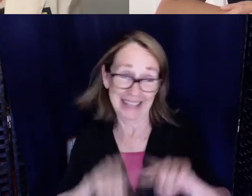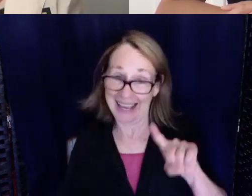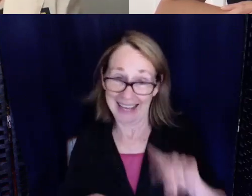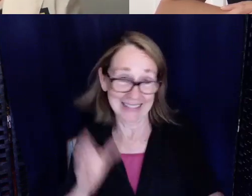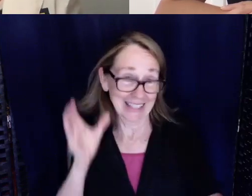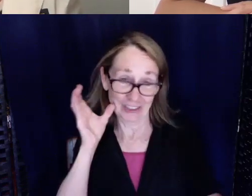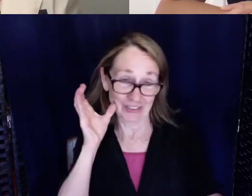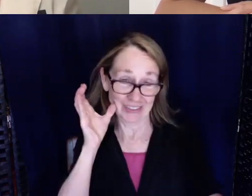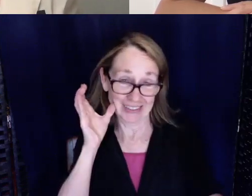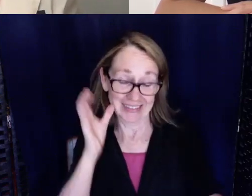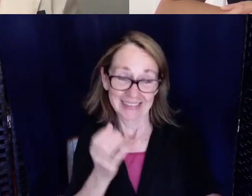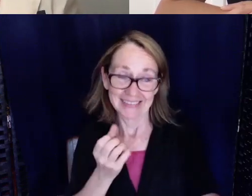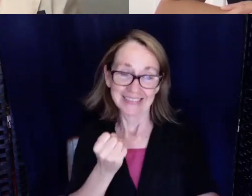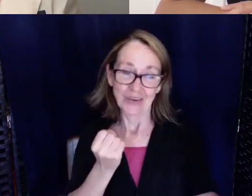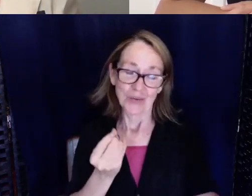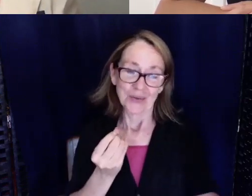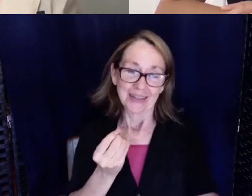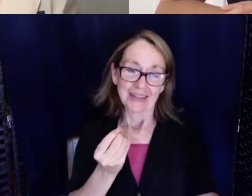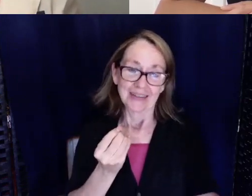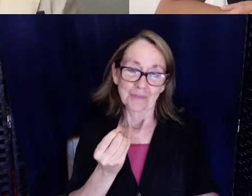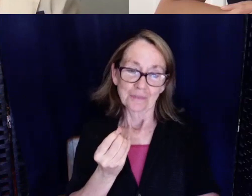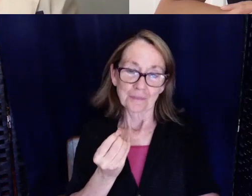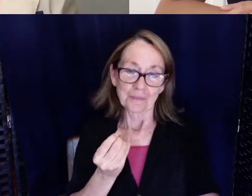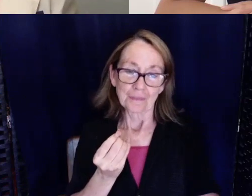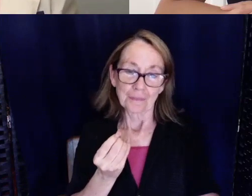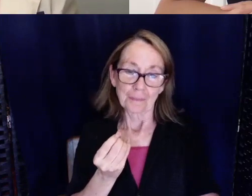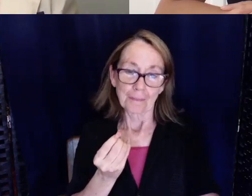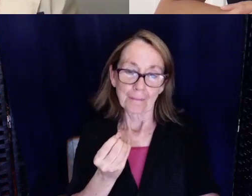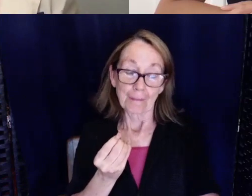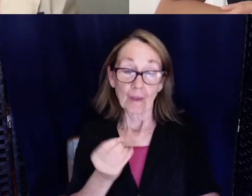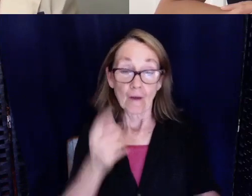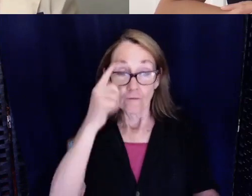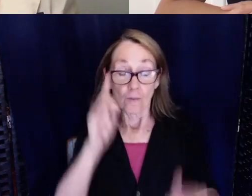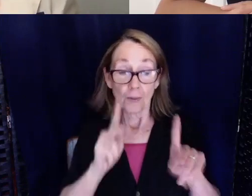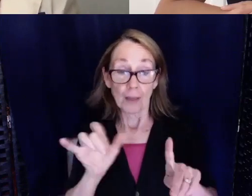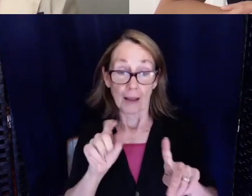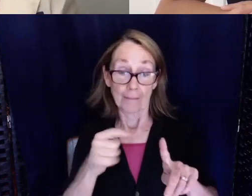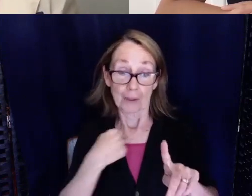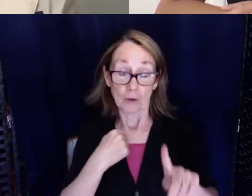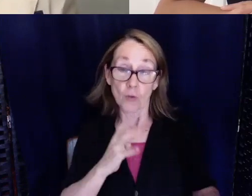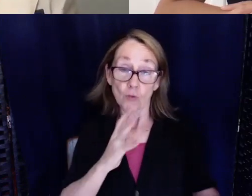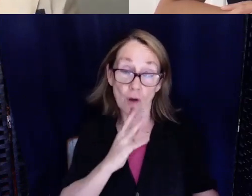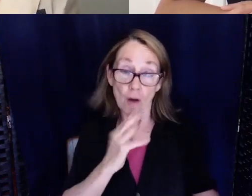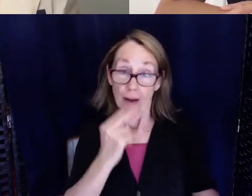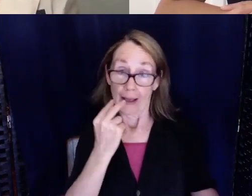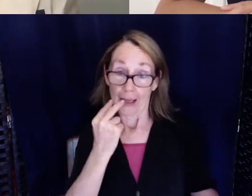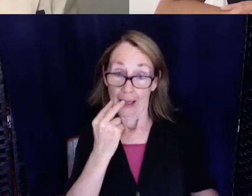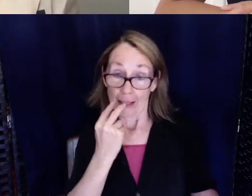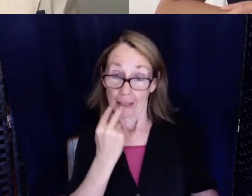So that's what people like me who talk and lipread, we often run into